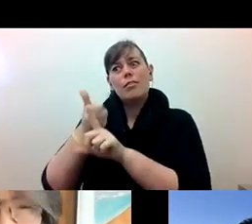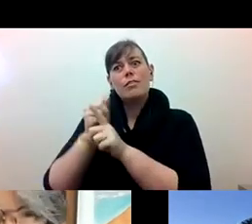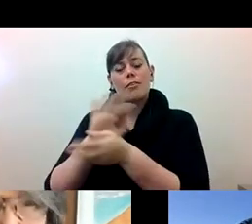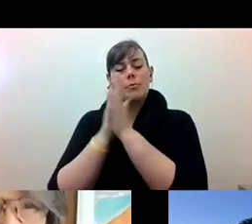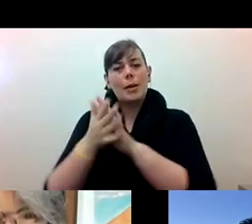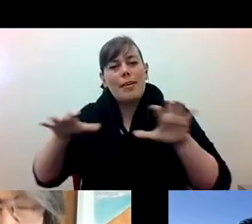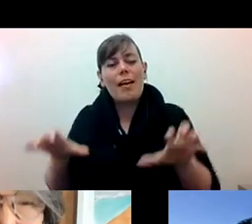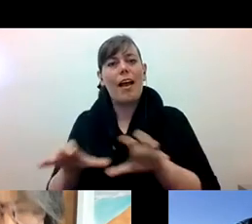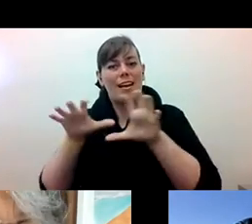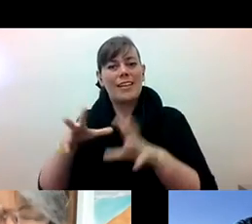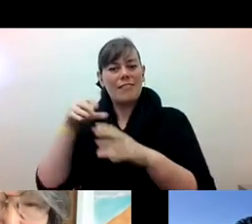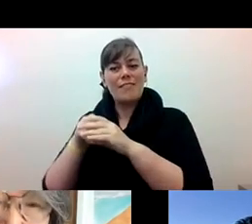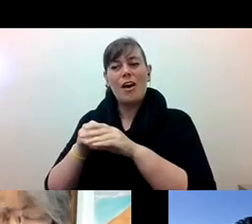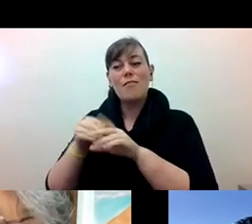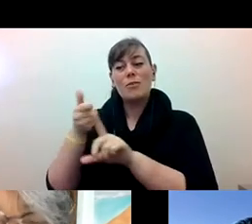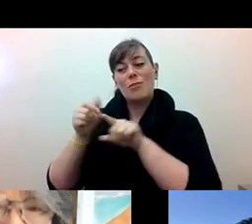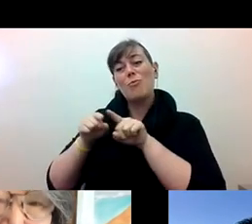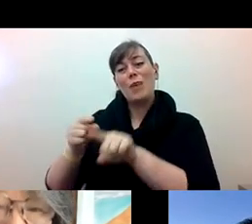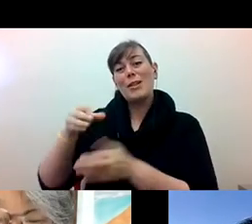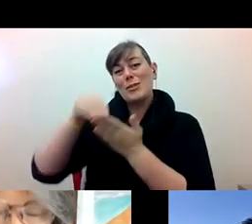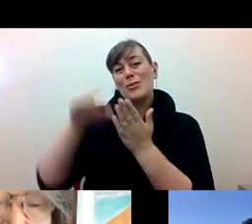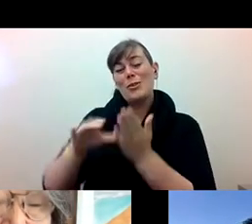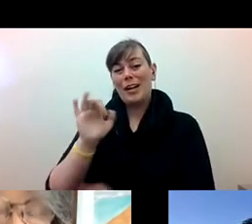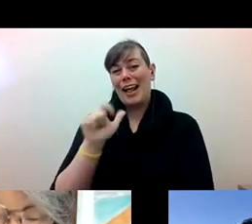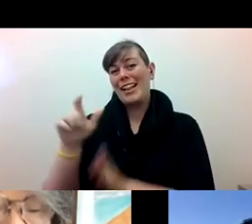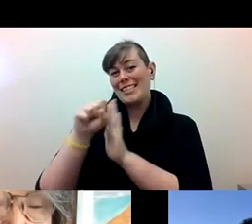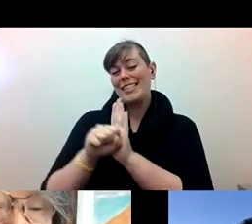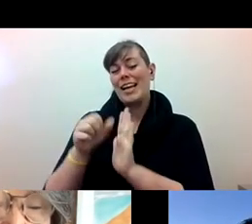pam tau lee: as a student at Cal State Hayward in the late 60s and from